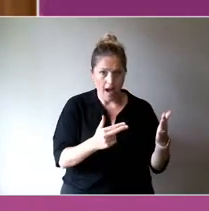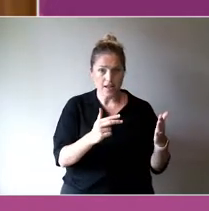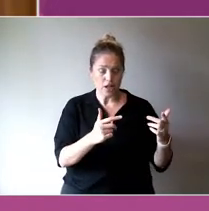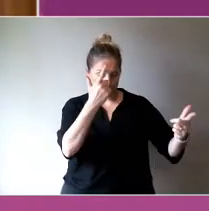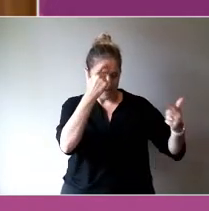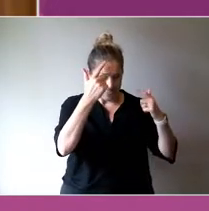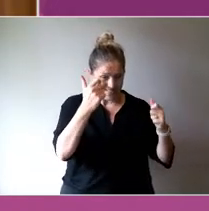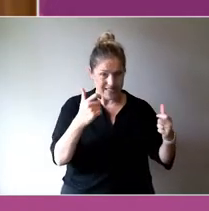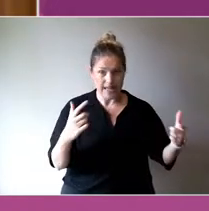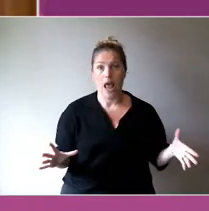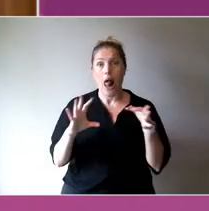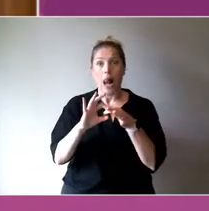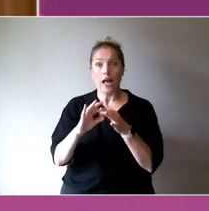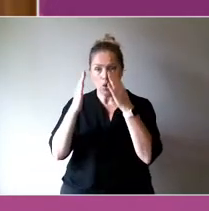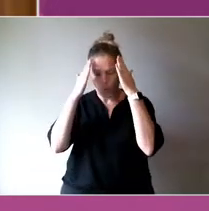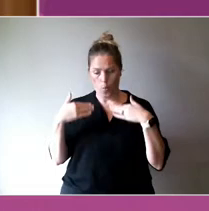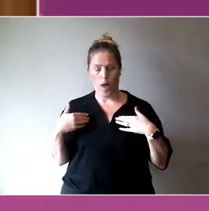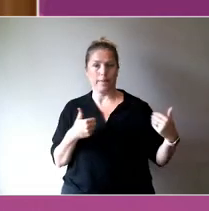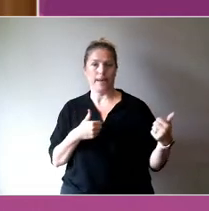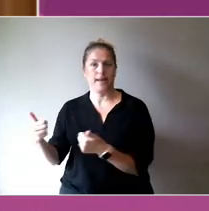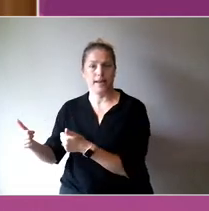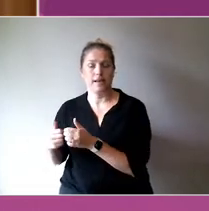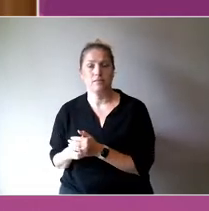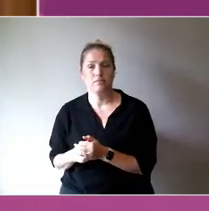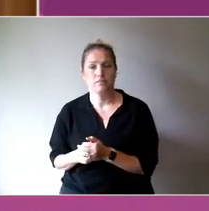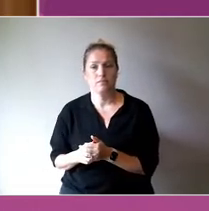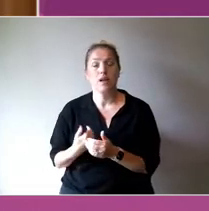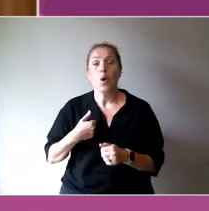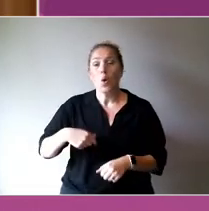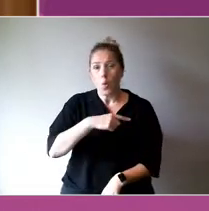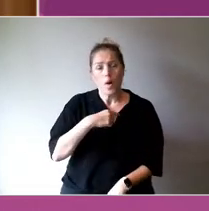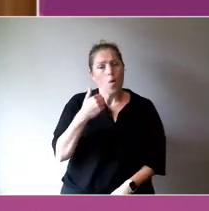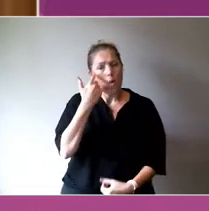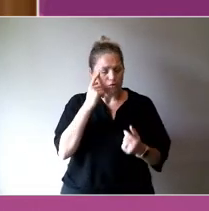We do this through research, teaching, and practice.